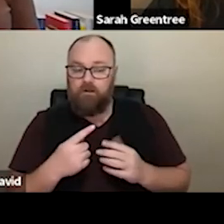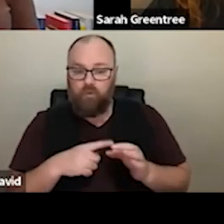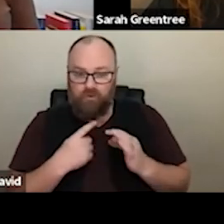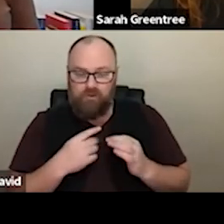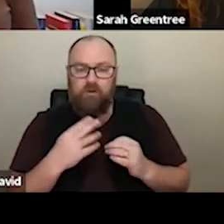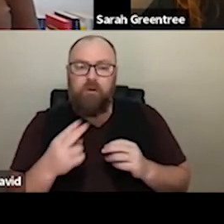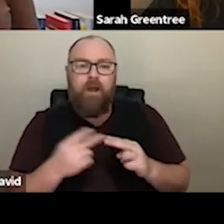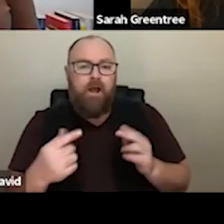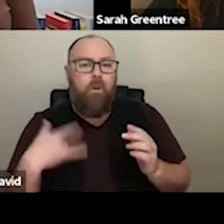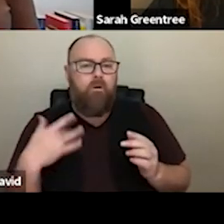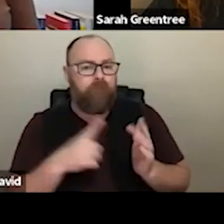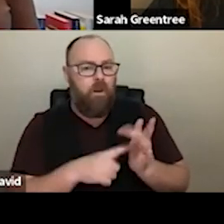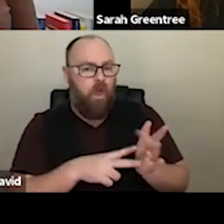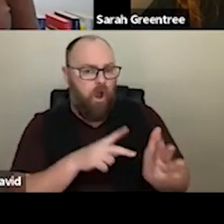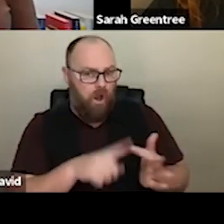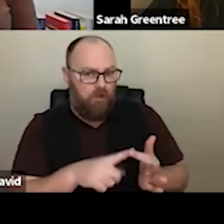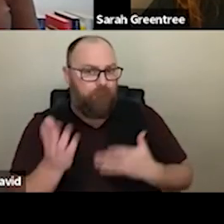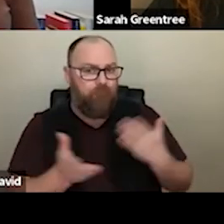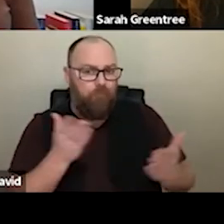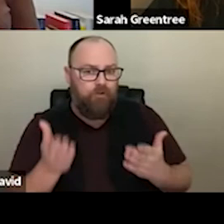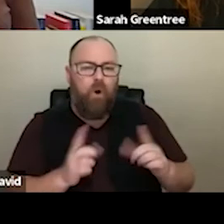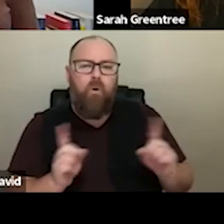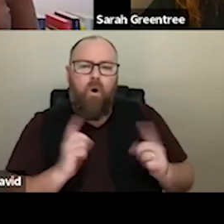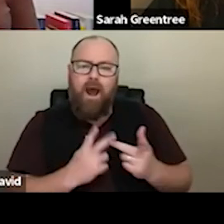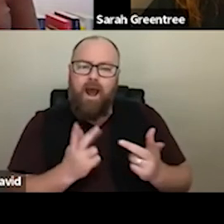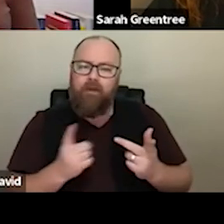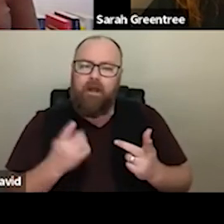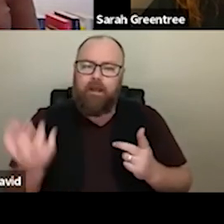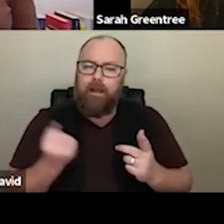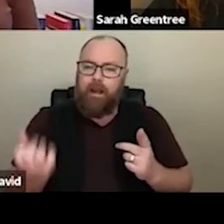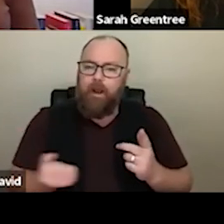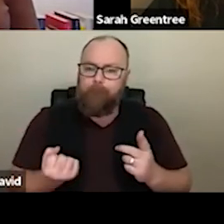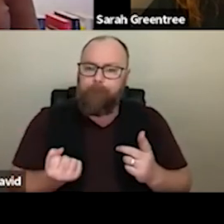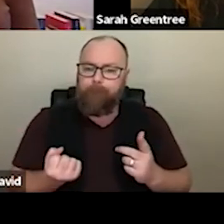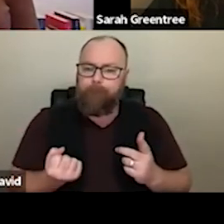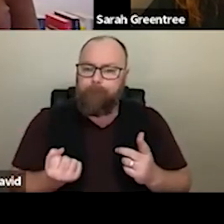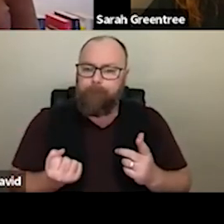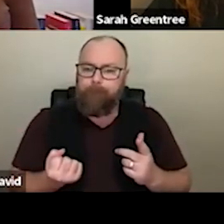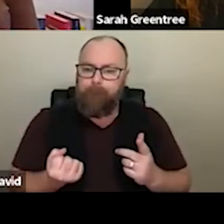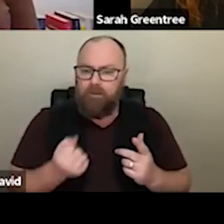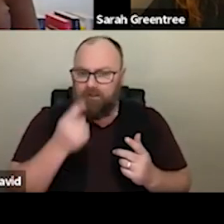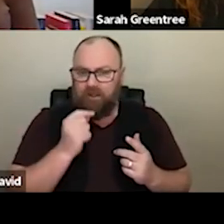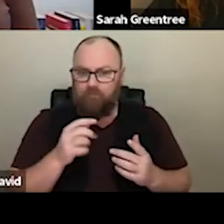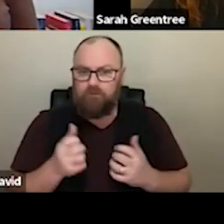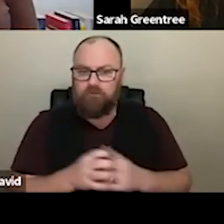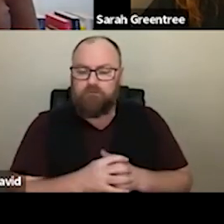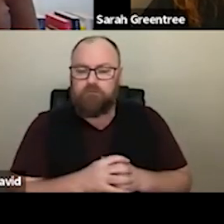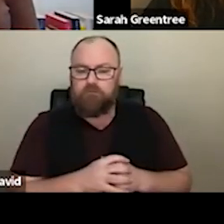from a small company? that makes a live performance, what other streams of income can you get from a small company? Sarah? SARAH GREENTREE: